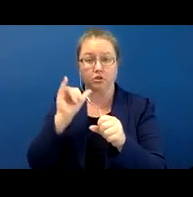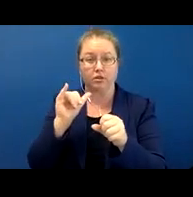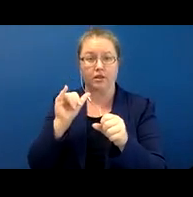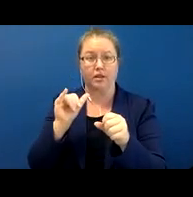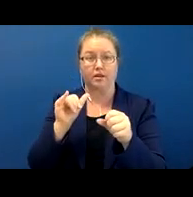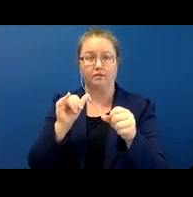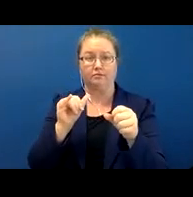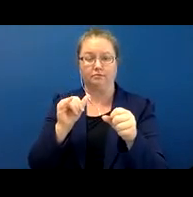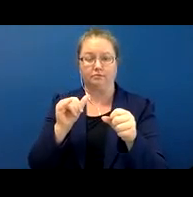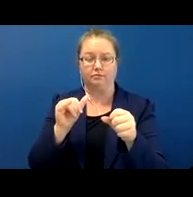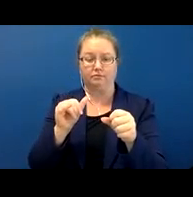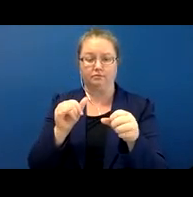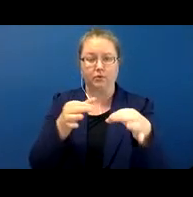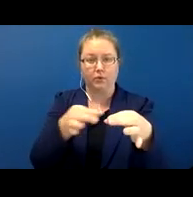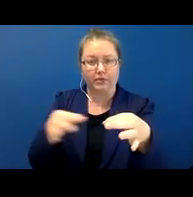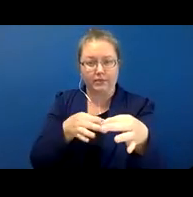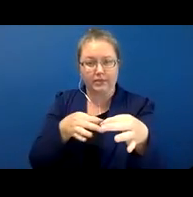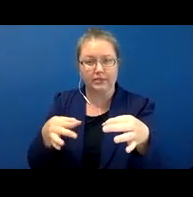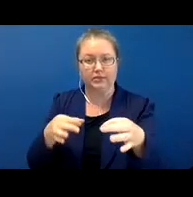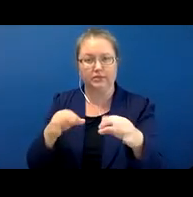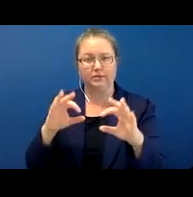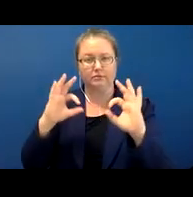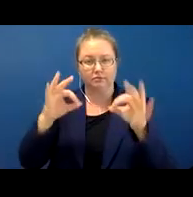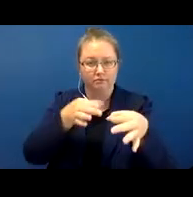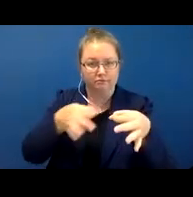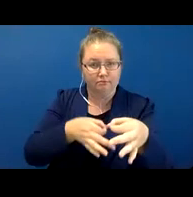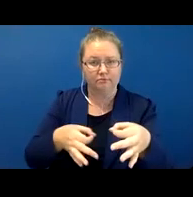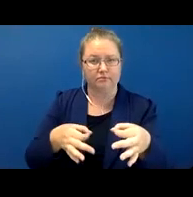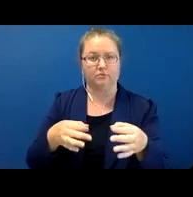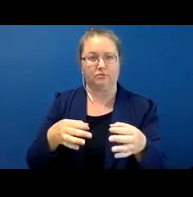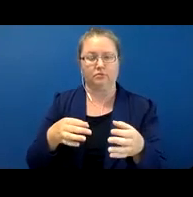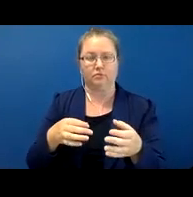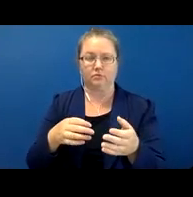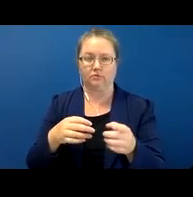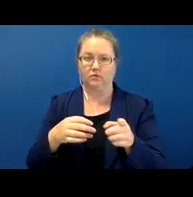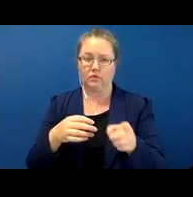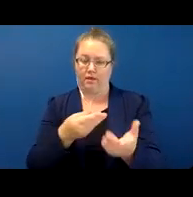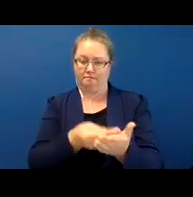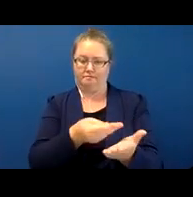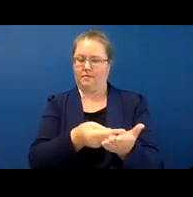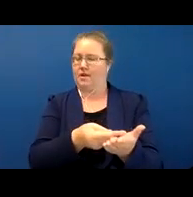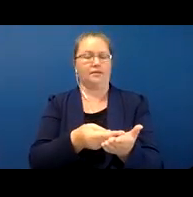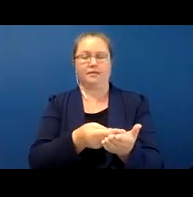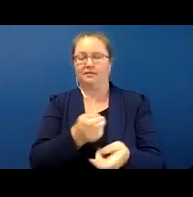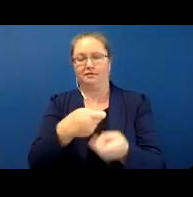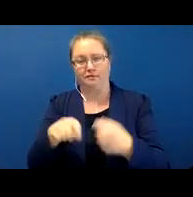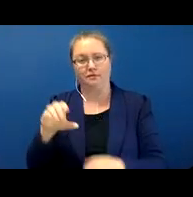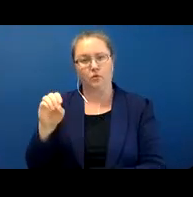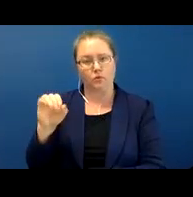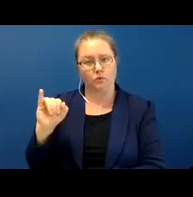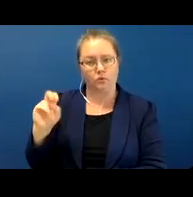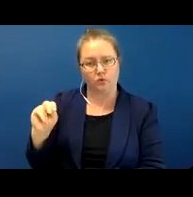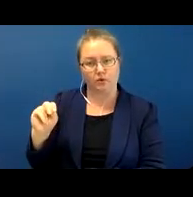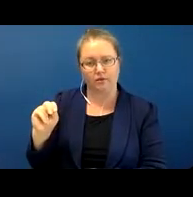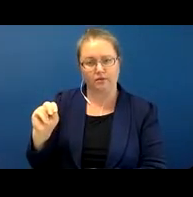of the word ‘money’ into a coin. So basically, essentially, the coin is lying or laying in